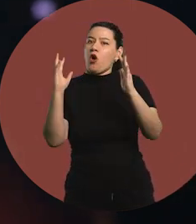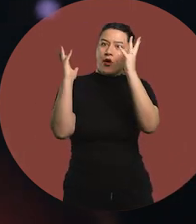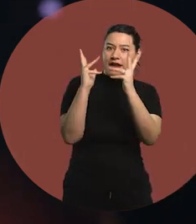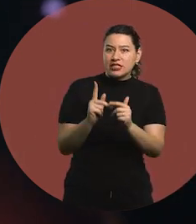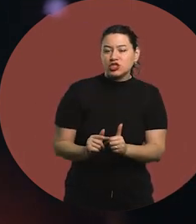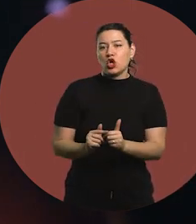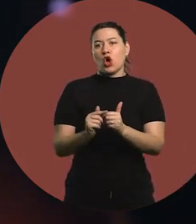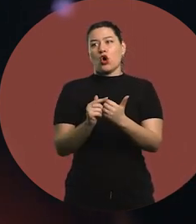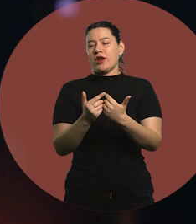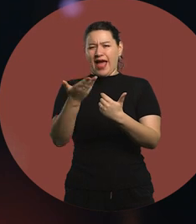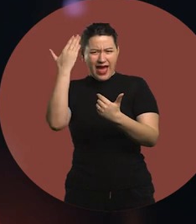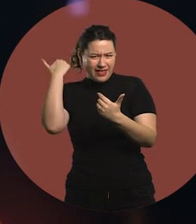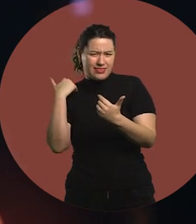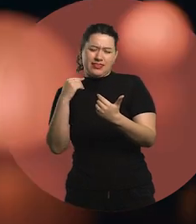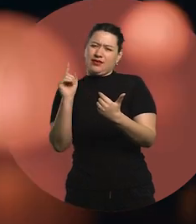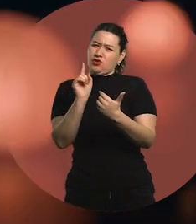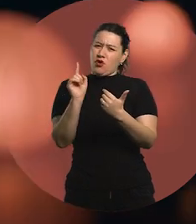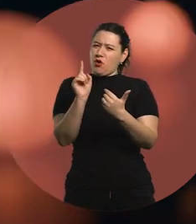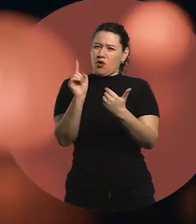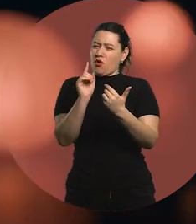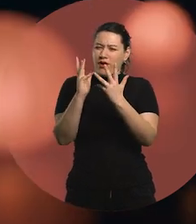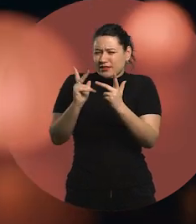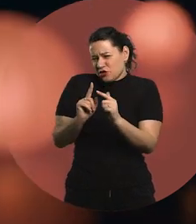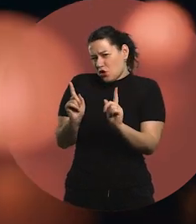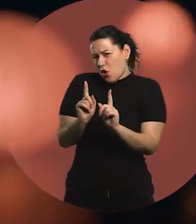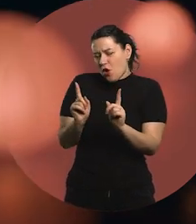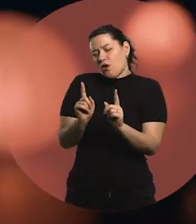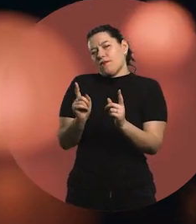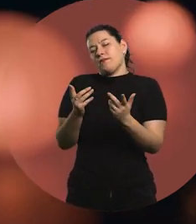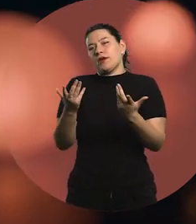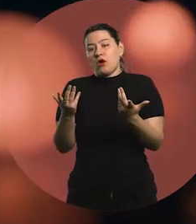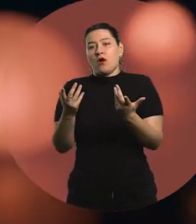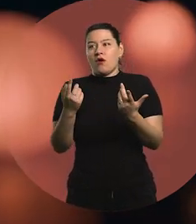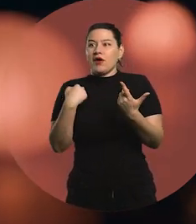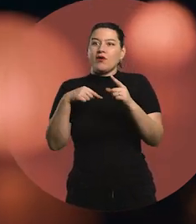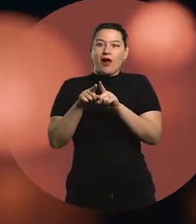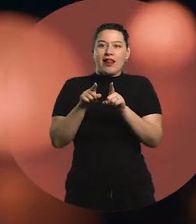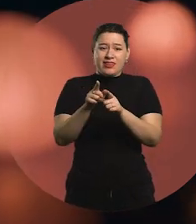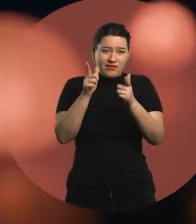The last bit not so much back then. The funny thing is my parents just stared at me,